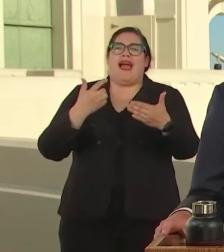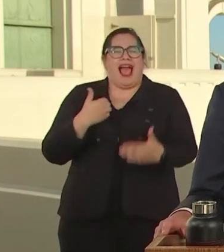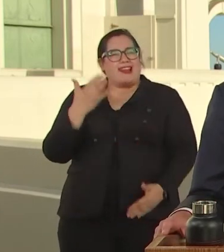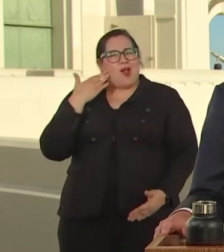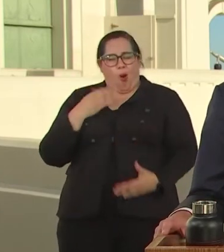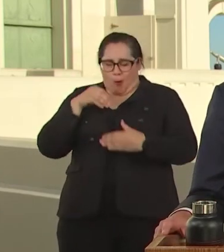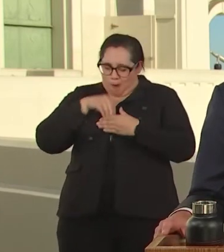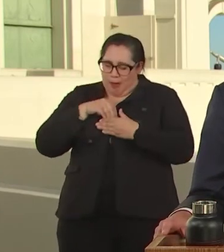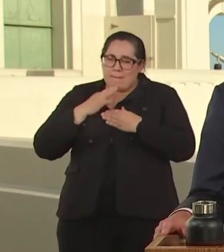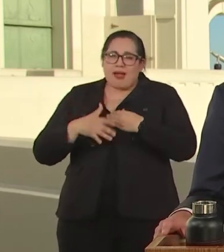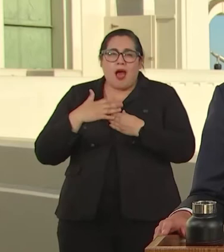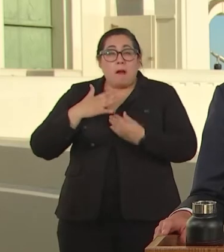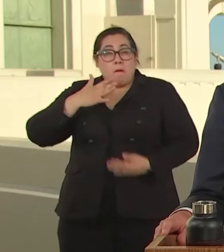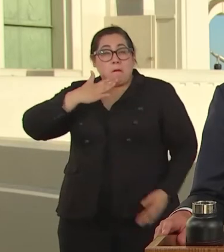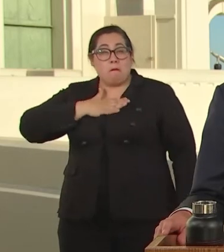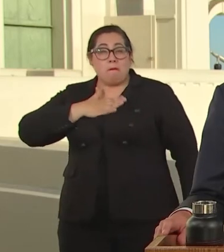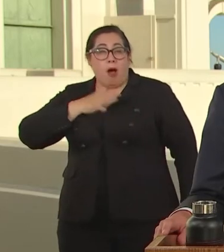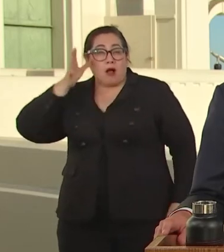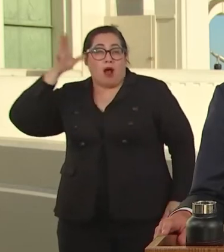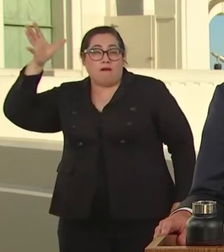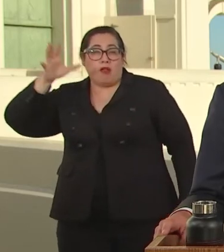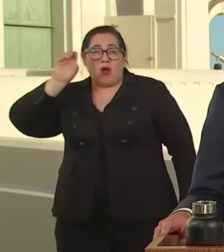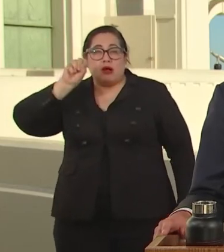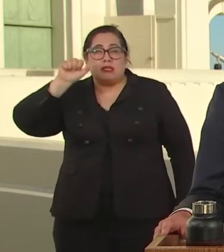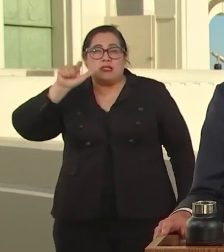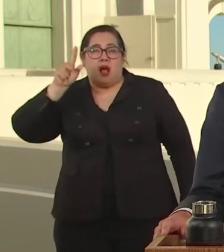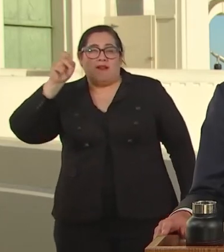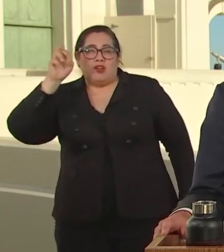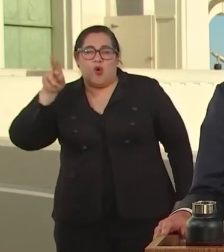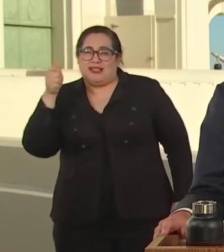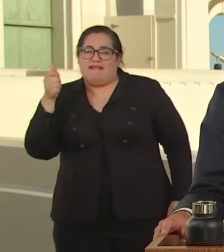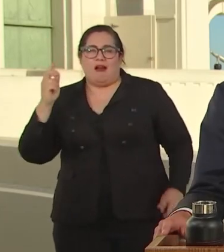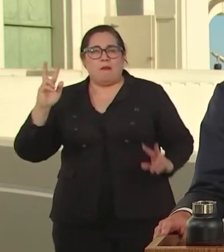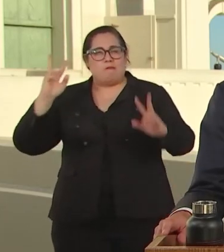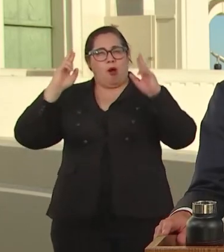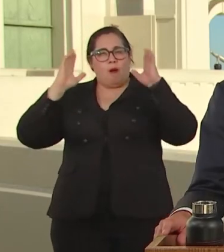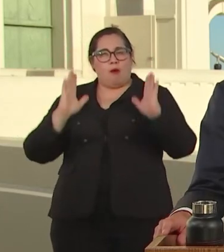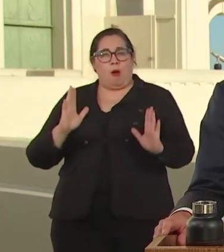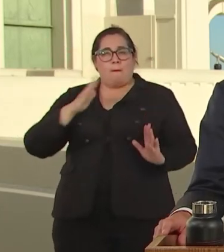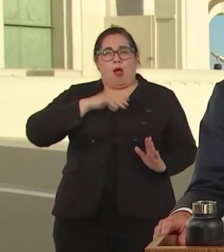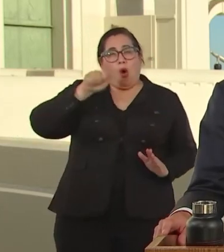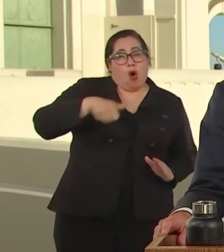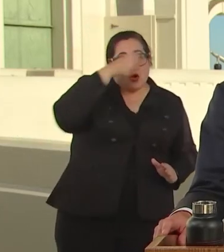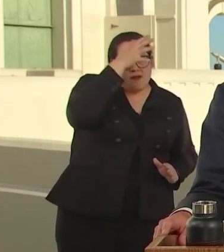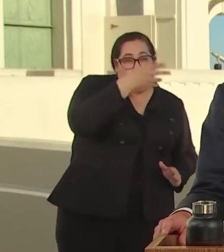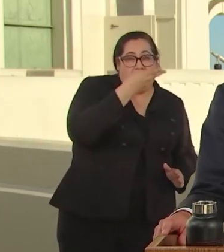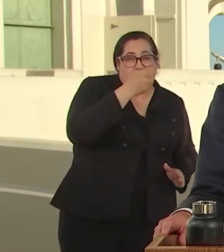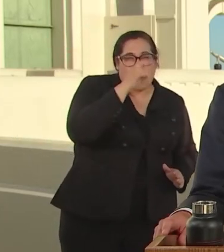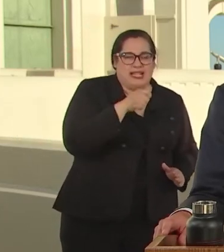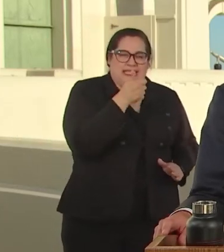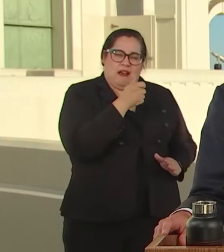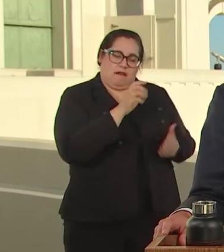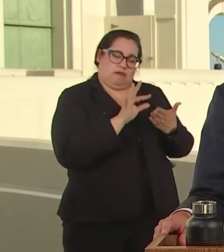THRIVE. MY GRANDFATHER SALVADOR WAS A